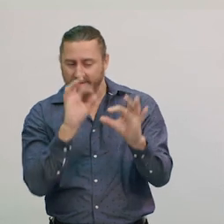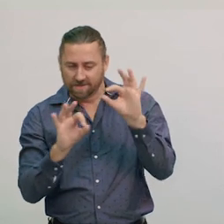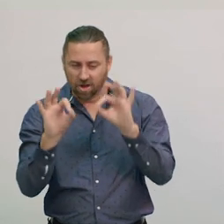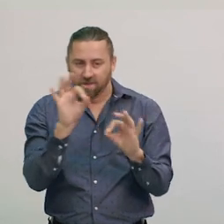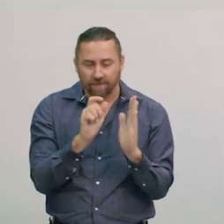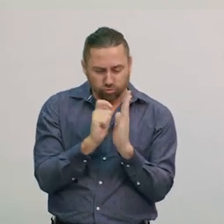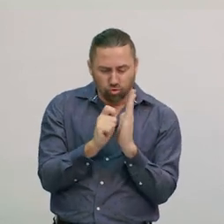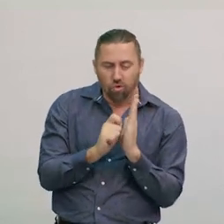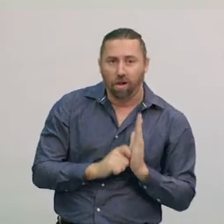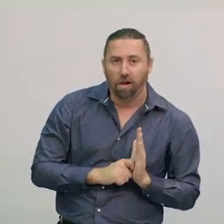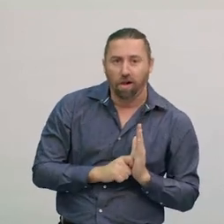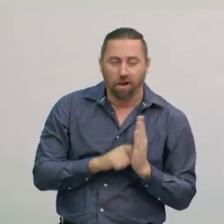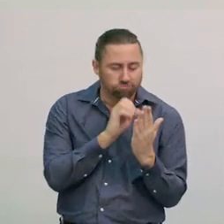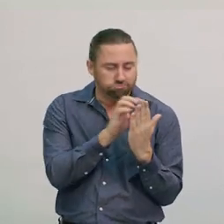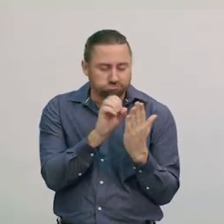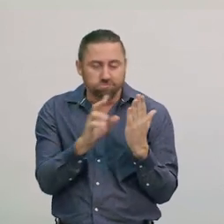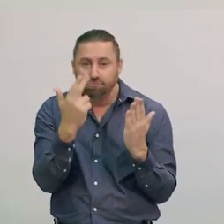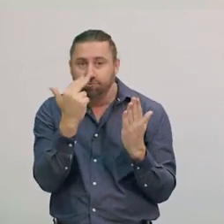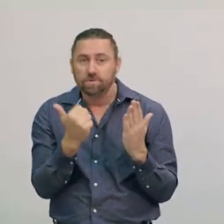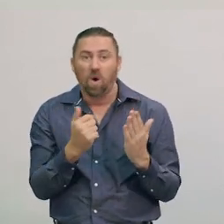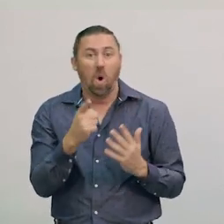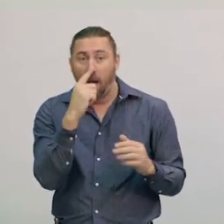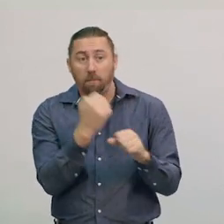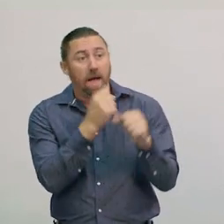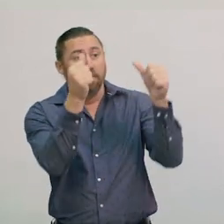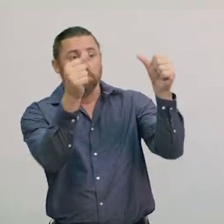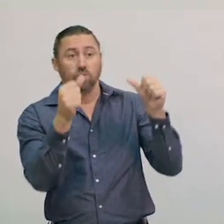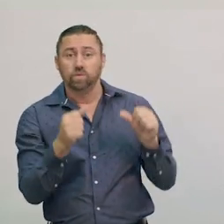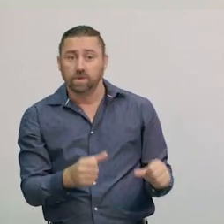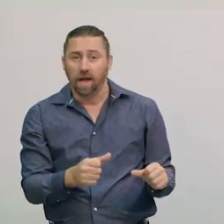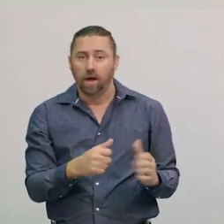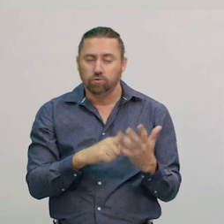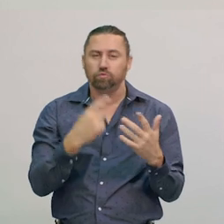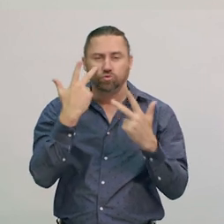Or, you might like to create a poster, identifying the phases of the Moon.